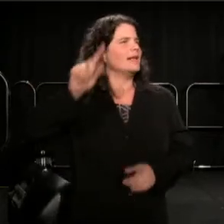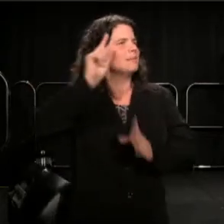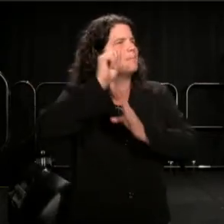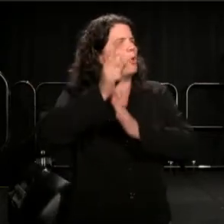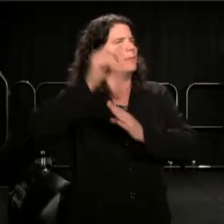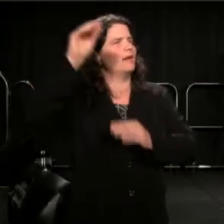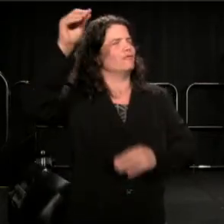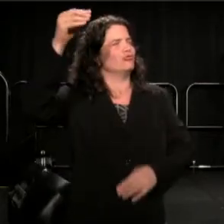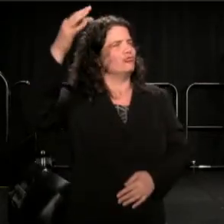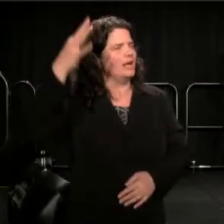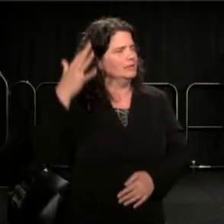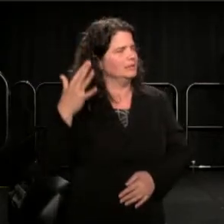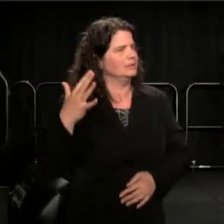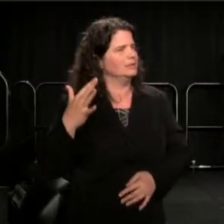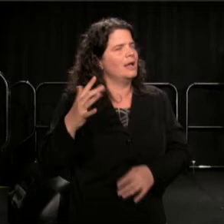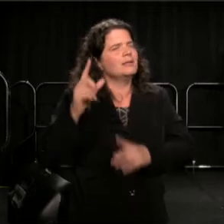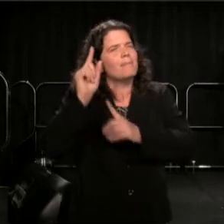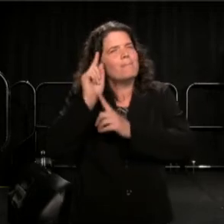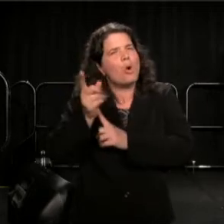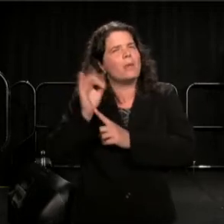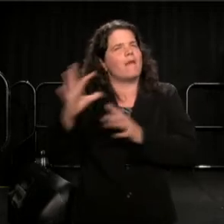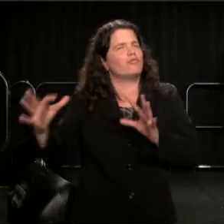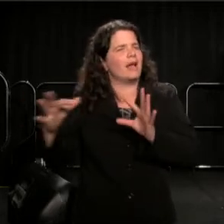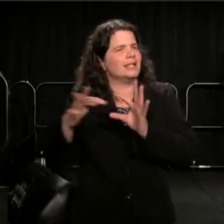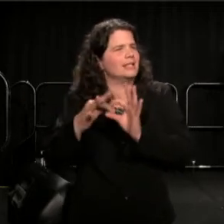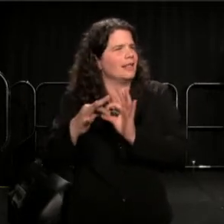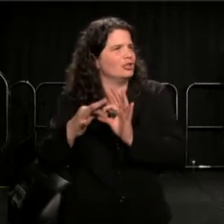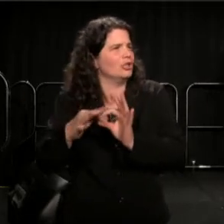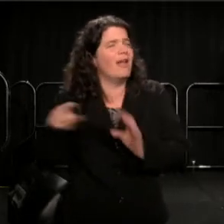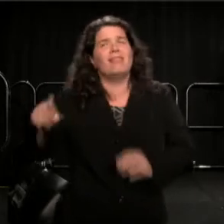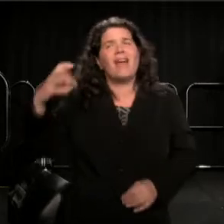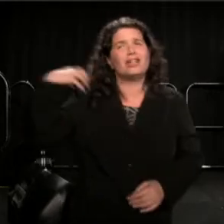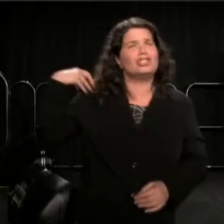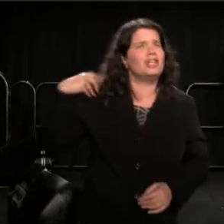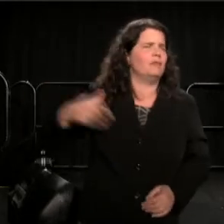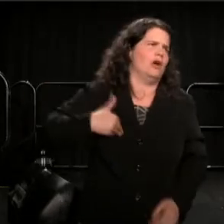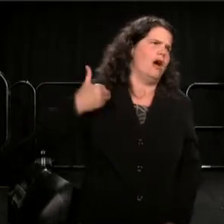And the chief was very young. He wasn't even born 52 years ago.